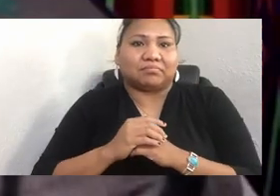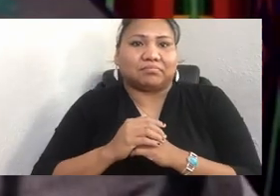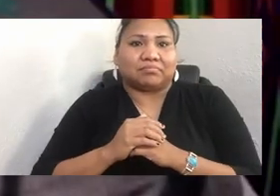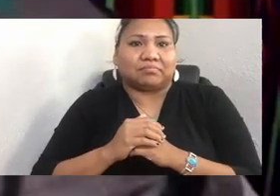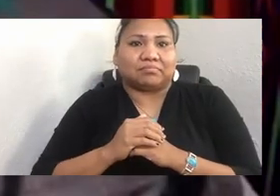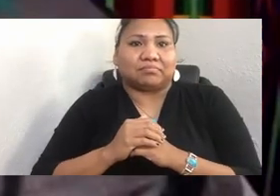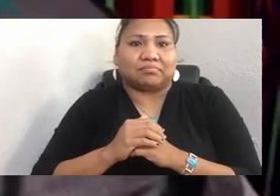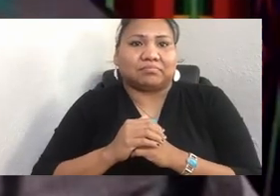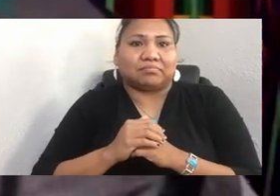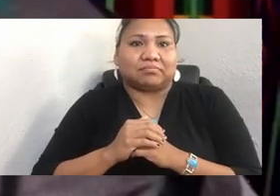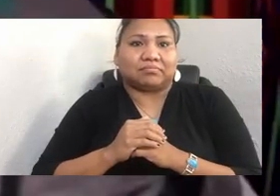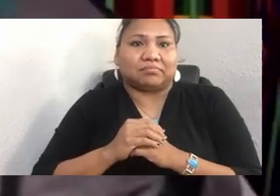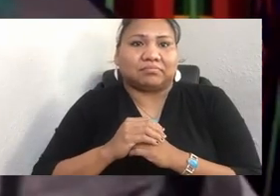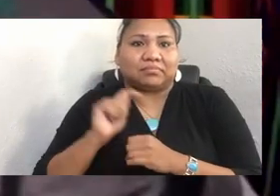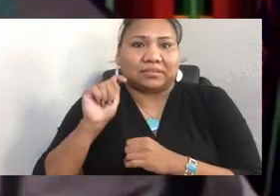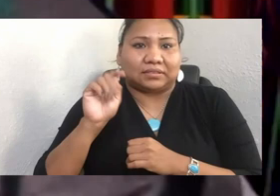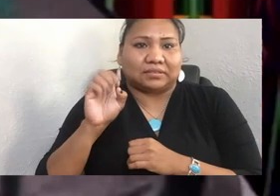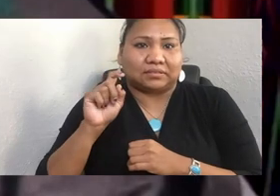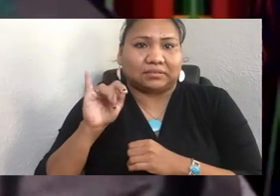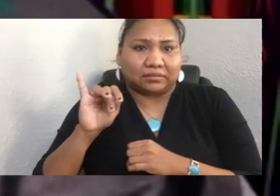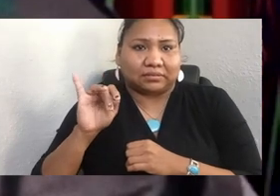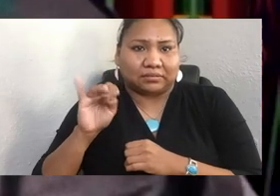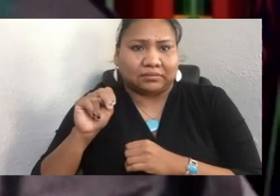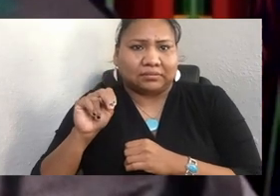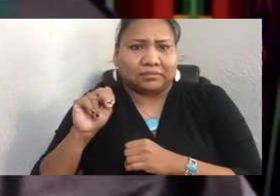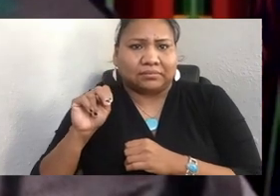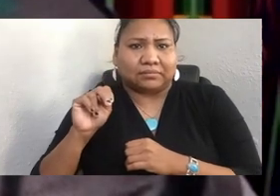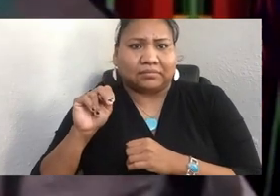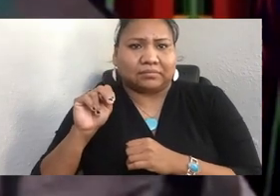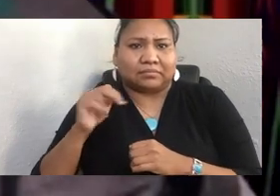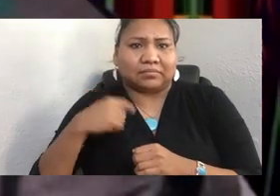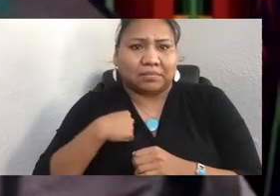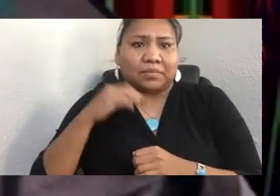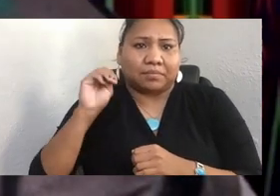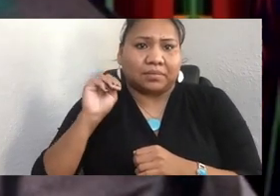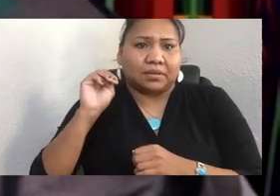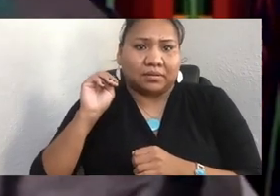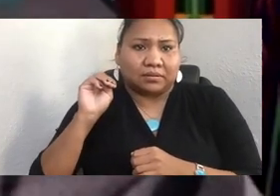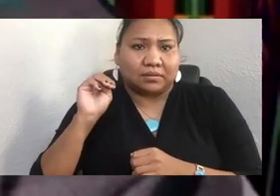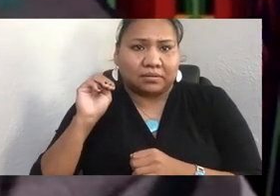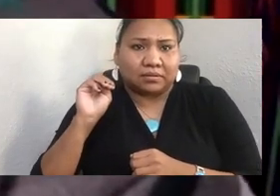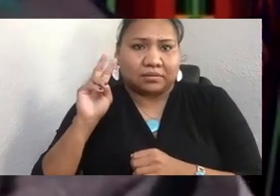And I'm a Swinomish Indian Tribal Community member, and I'm also a descendant of the Lummi Nation